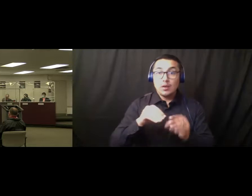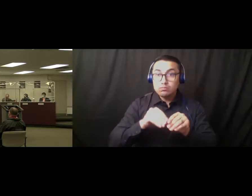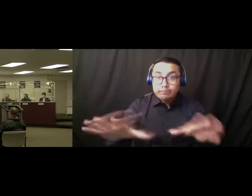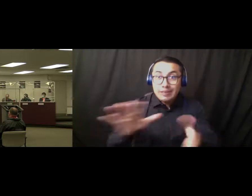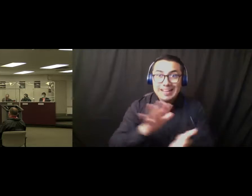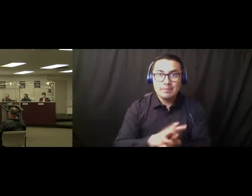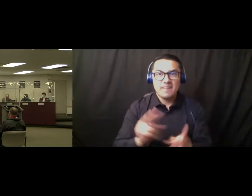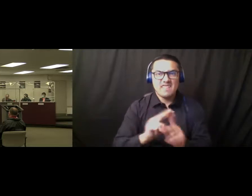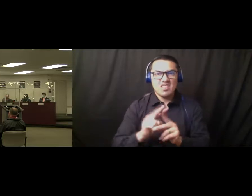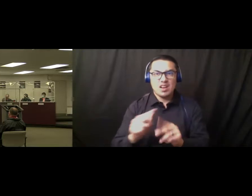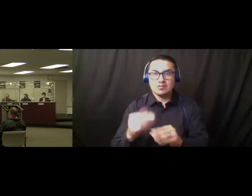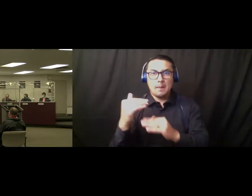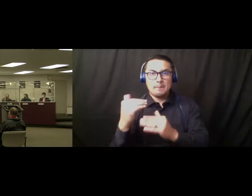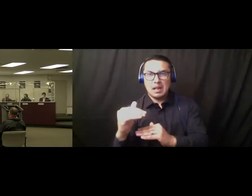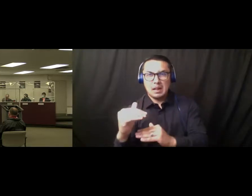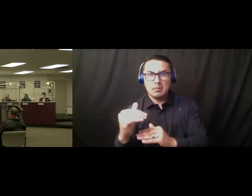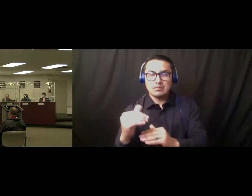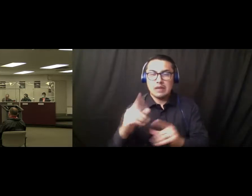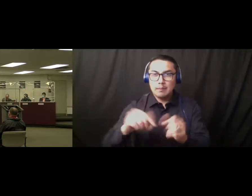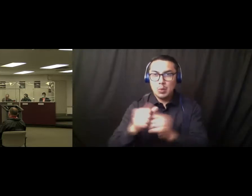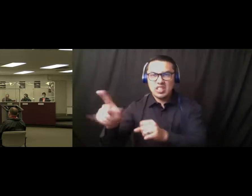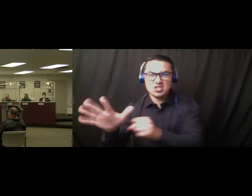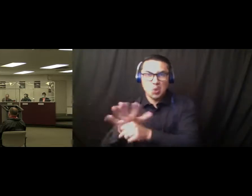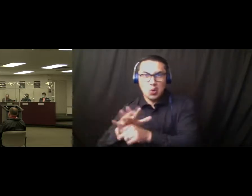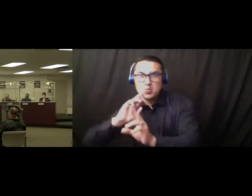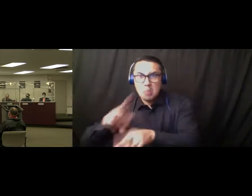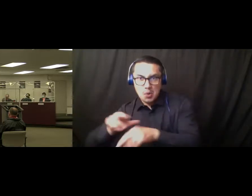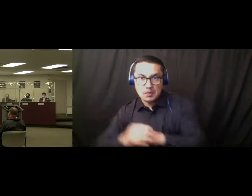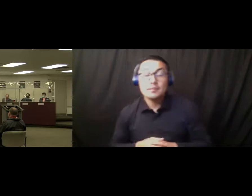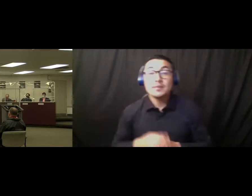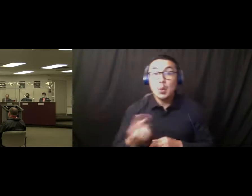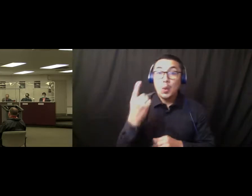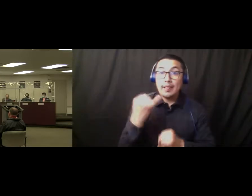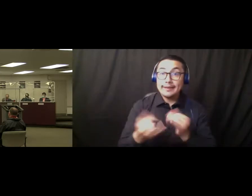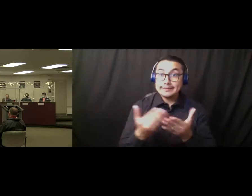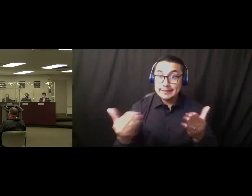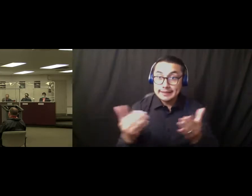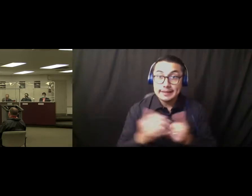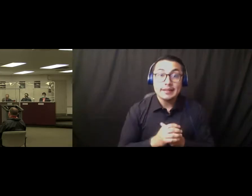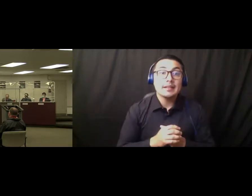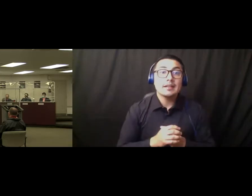to the total. Uh, one last thing uh, that as Ron